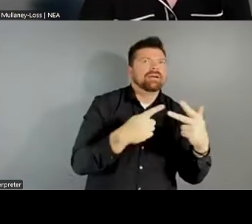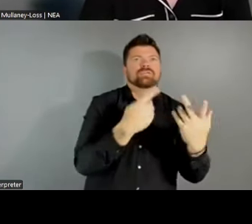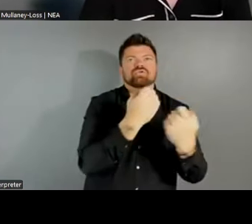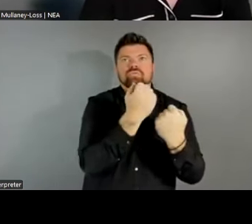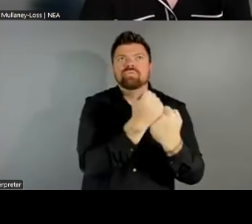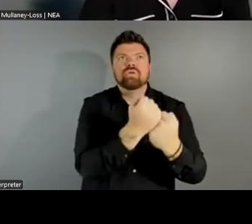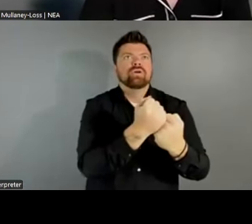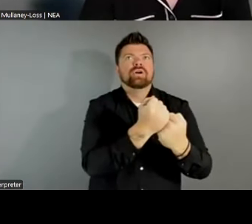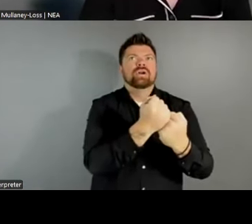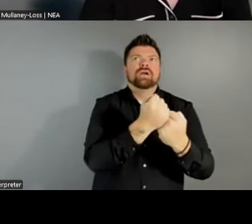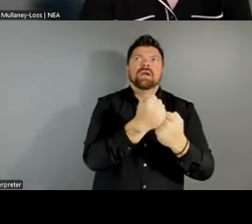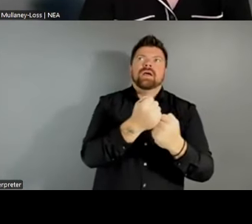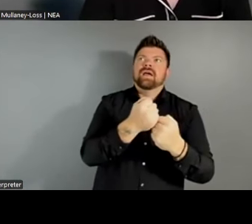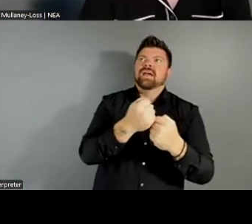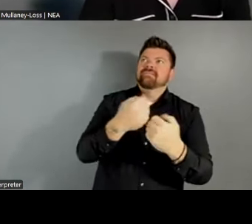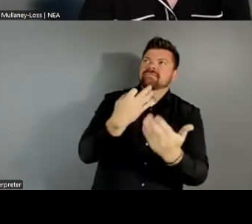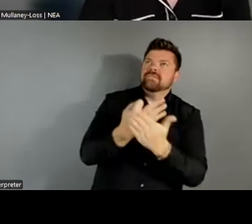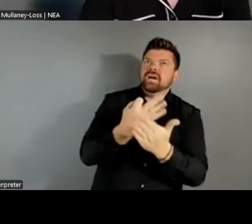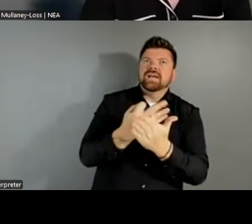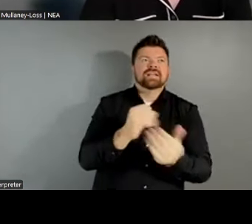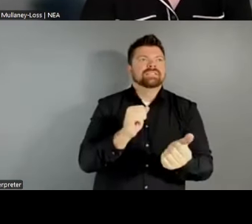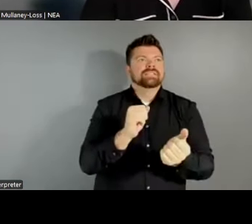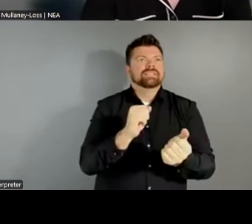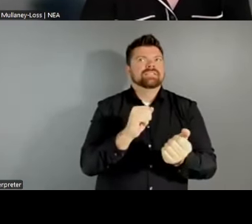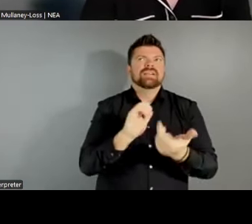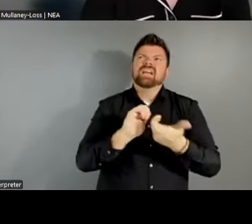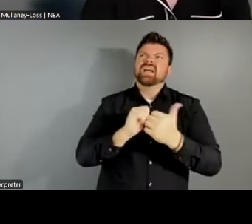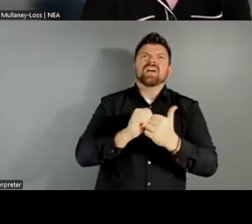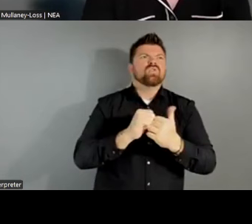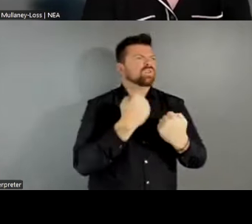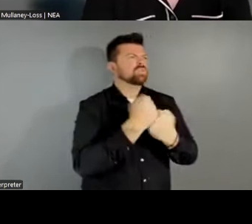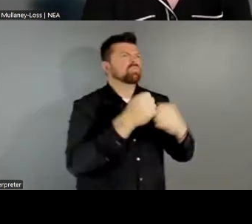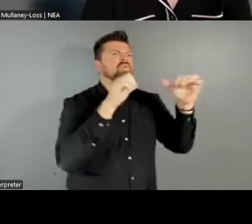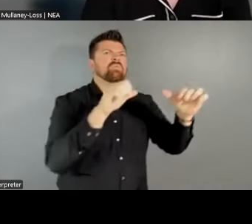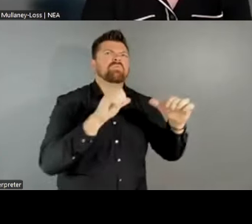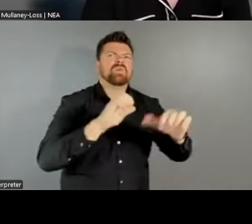make sure that arts are at those tables? But we're also facing really challenging immediate decisions